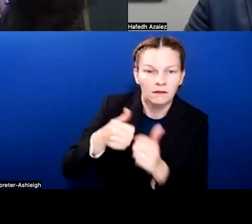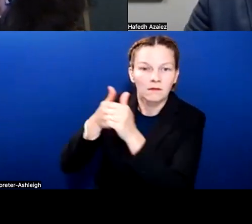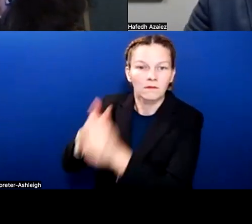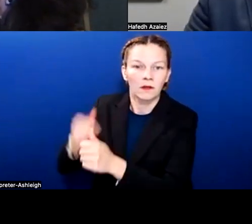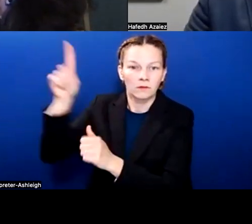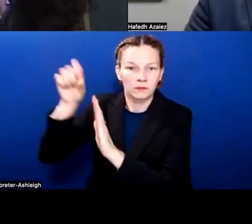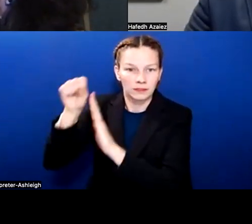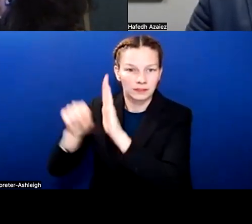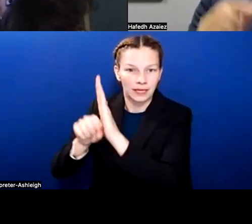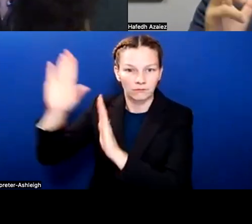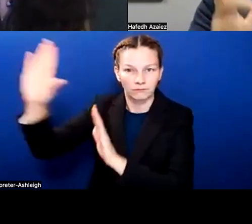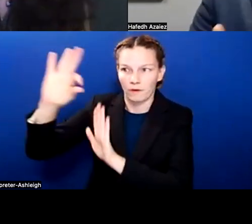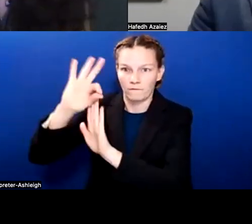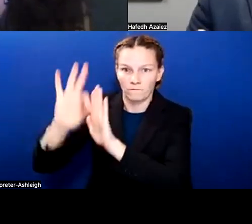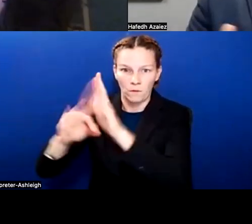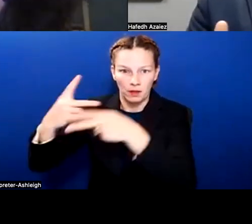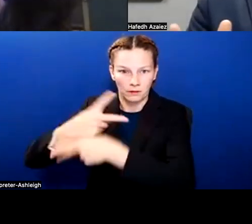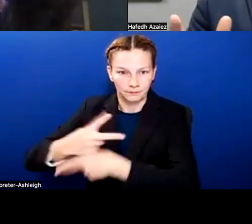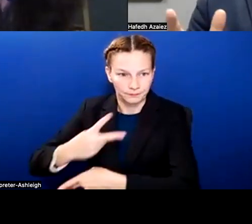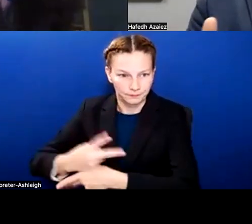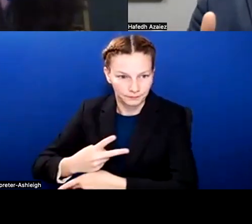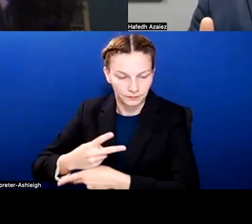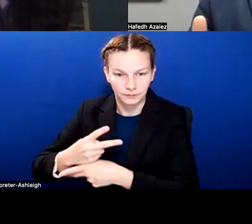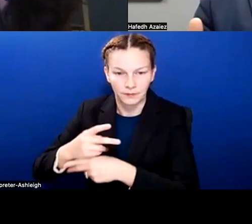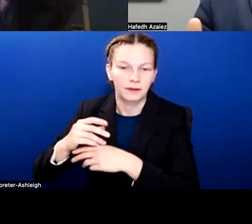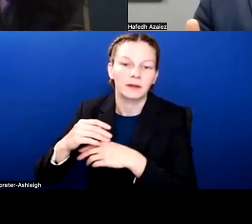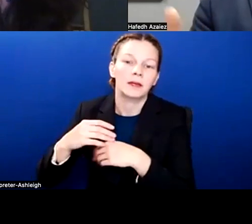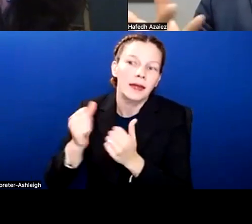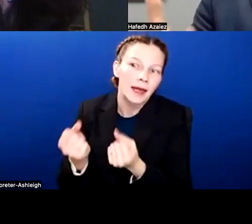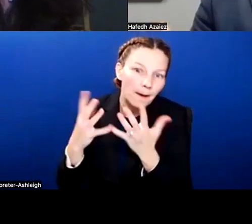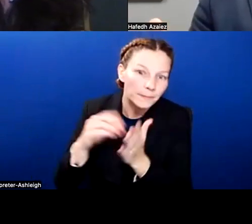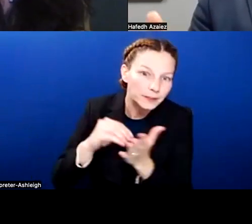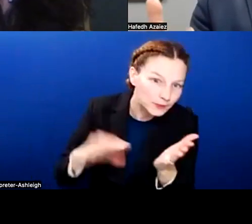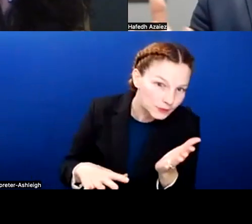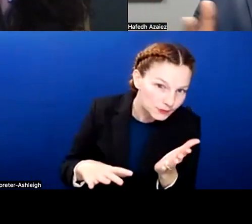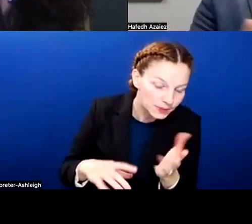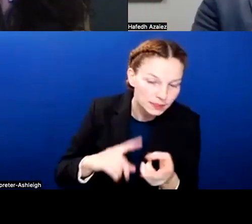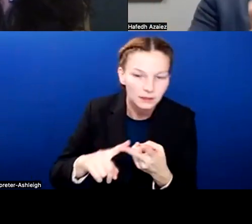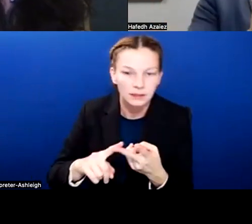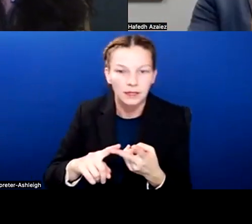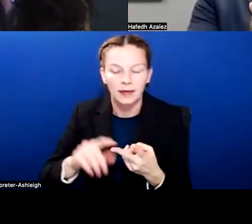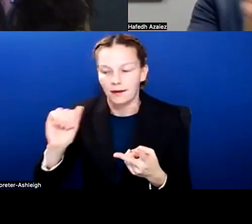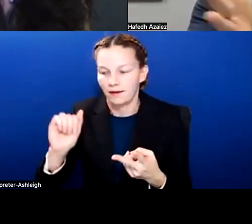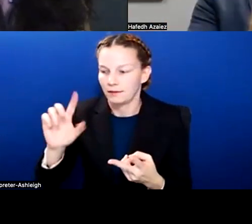the number of students you have time time what is your average daily attendance, which is like the percentage of attendance.